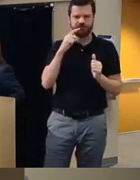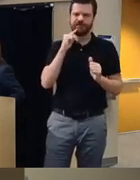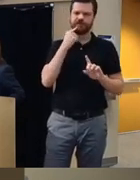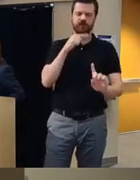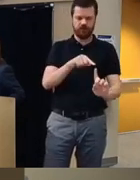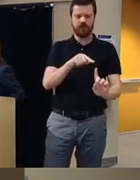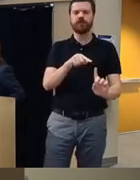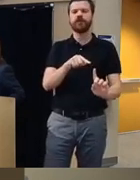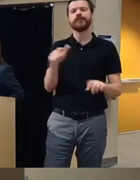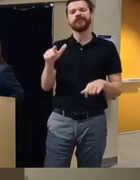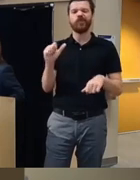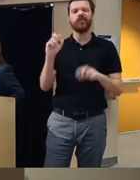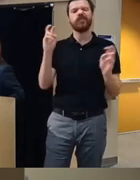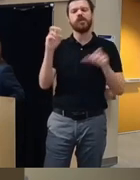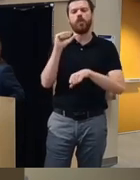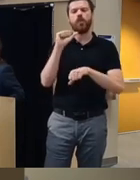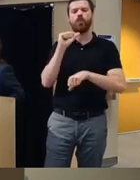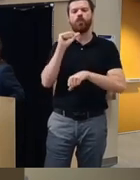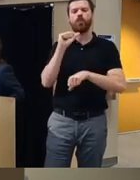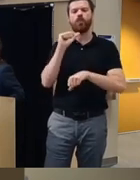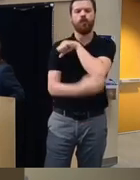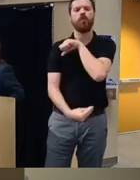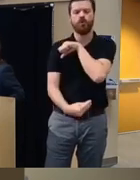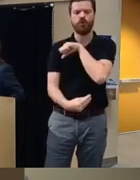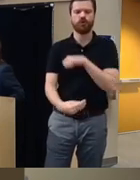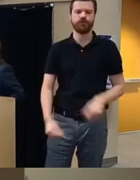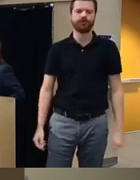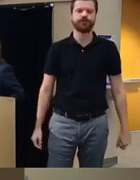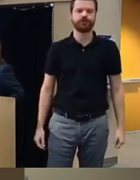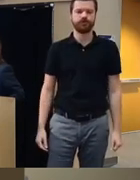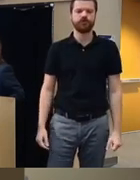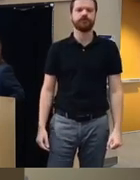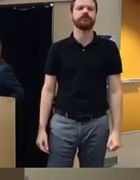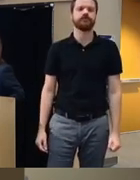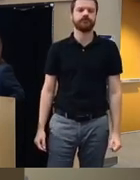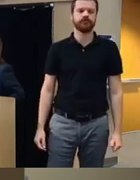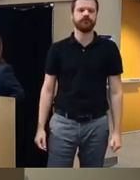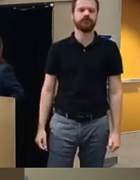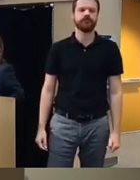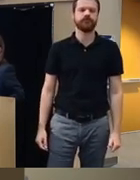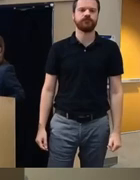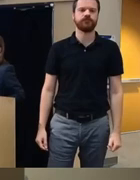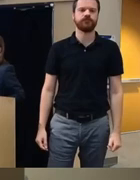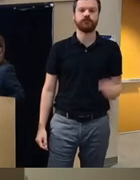uh there were the Working Poor uh number of rests on average was three and what we found out is that